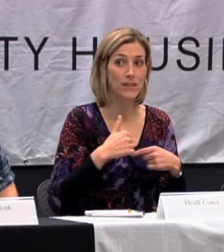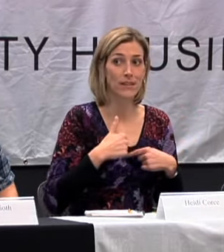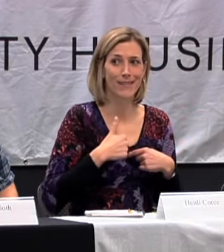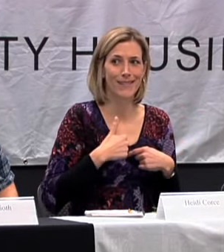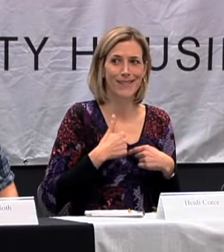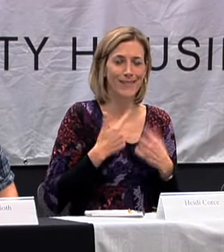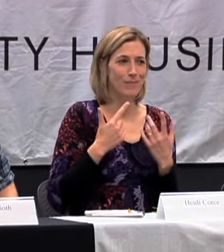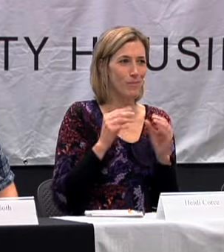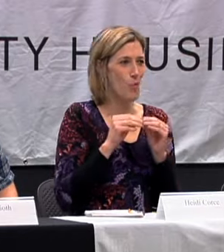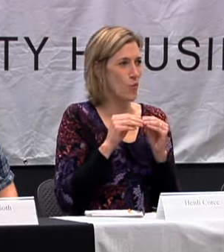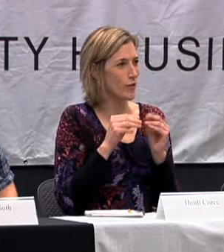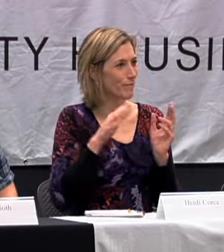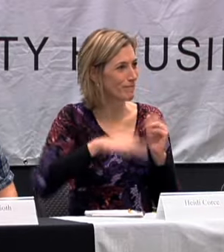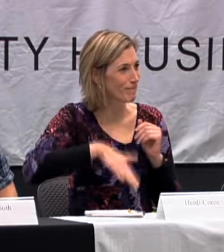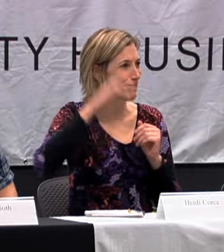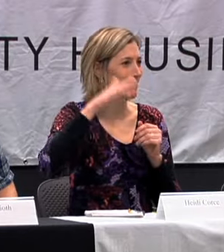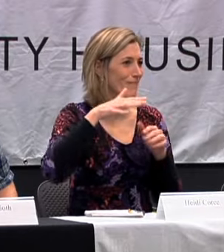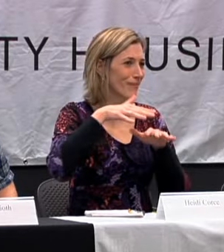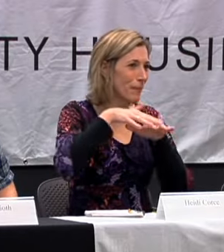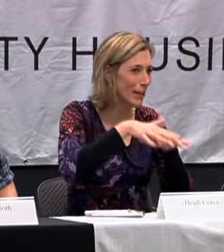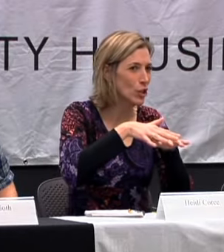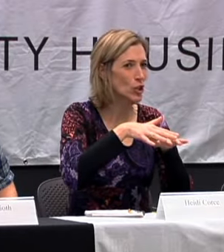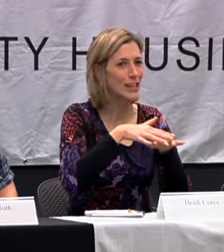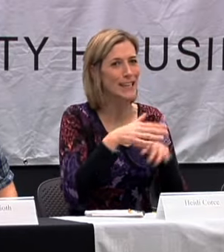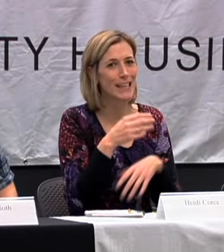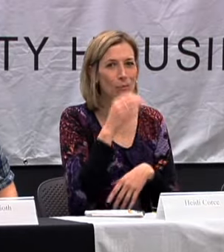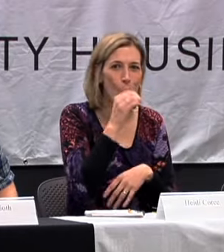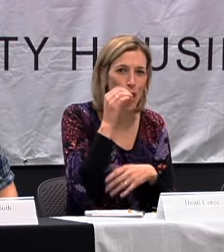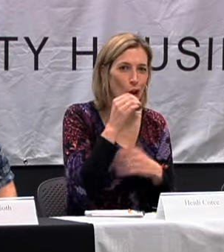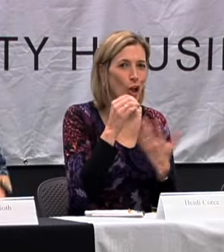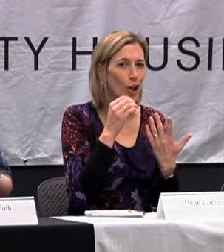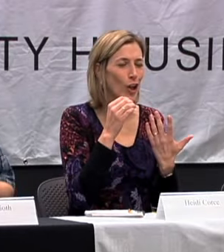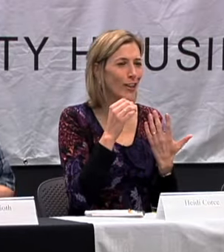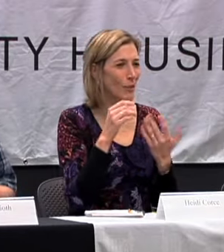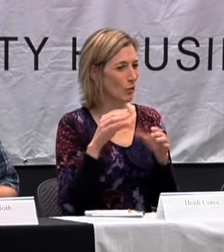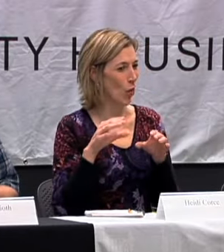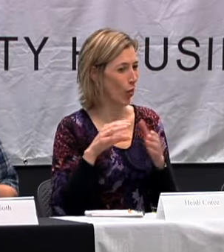PLAY DURING PRACTICE WE HAD TO HAVE OUR HEARING AIDS OFF. I HAD GROWN-UP